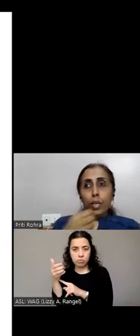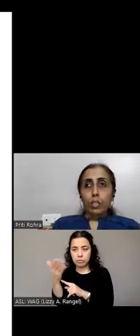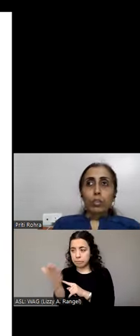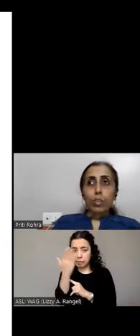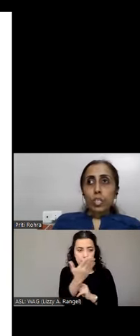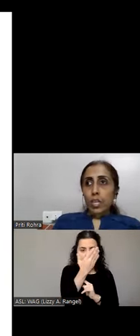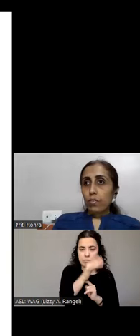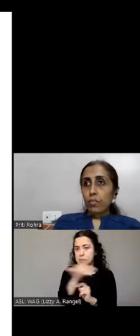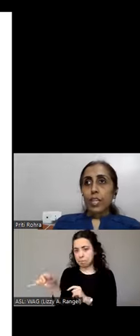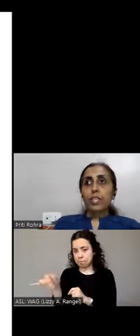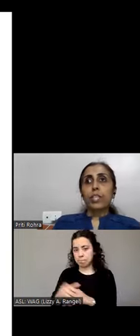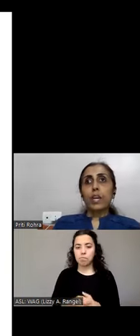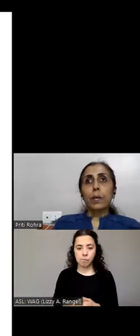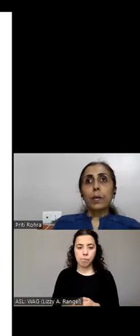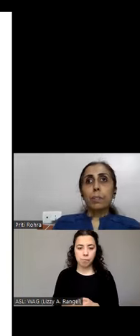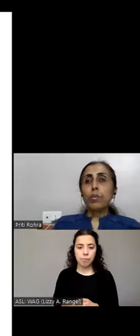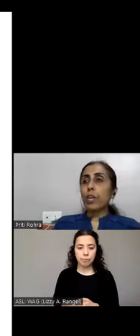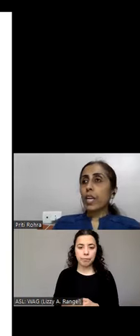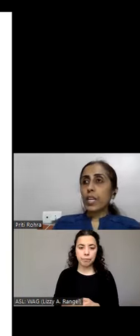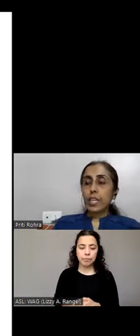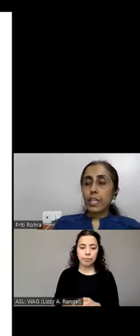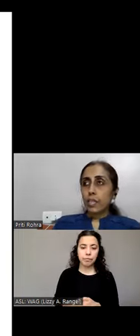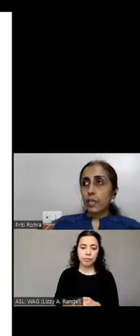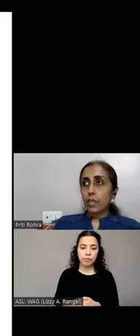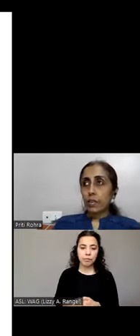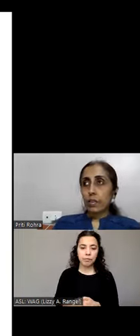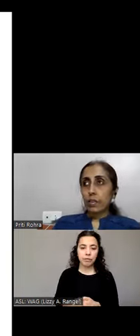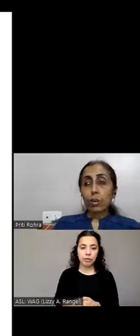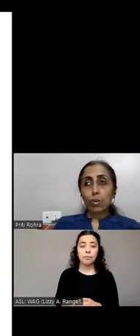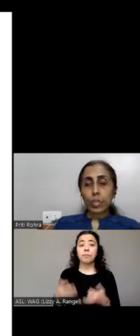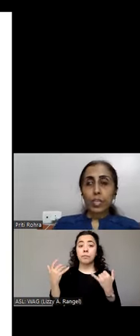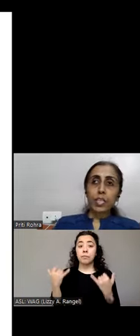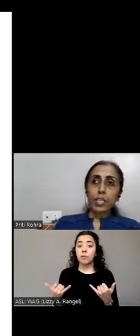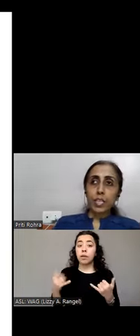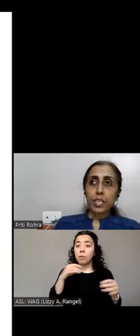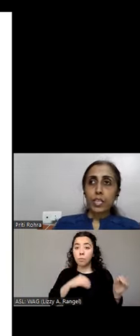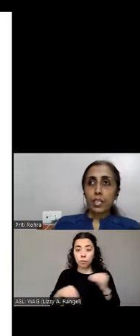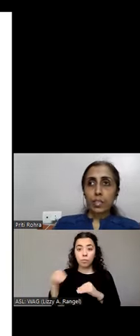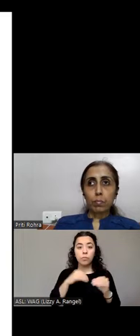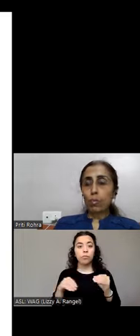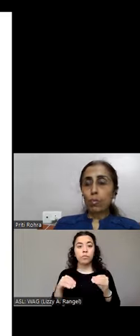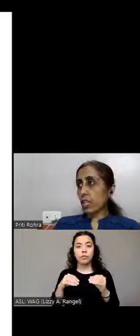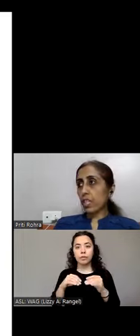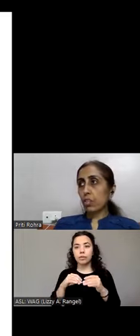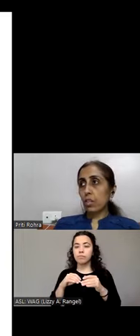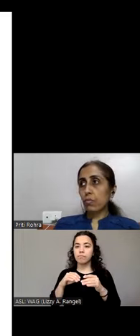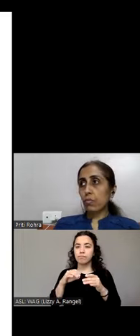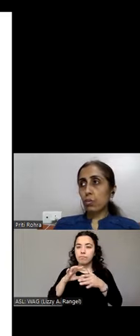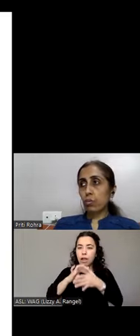To start off things, moving content. Auto updating content. Most sites today use a